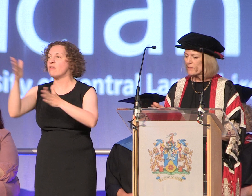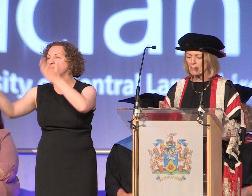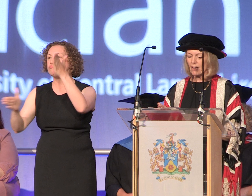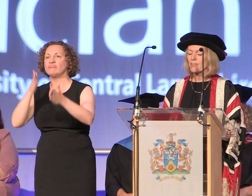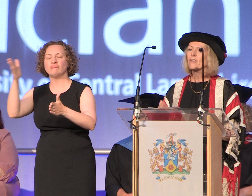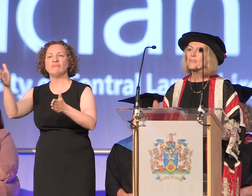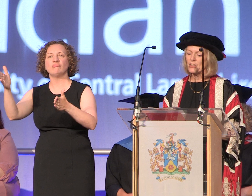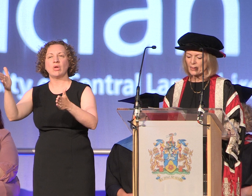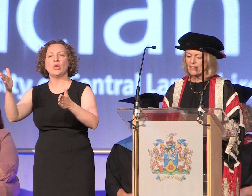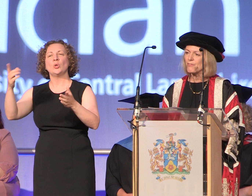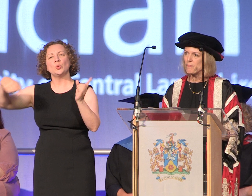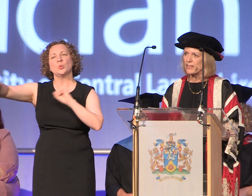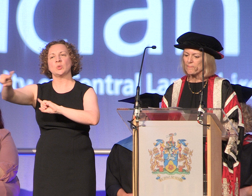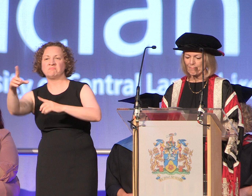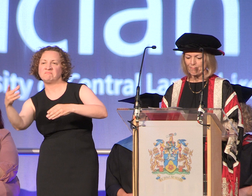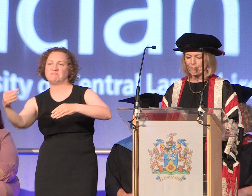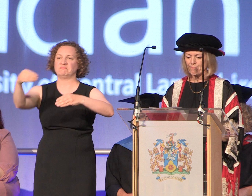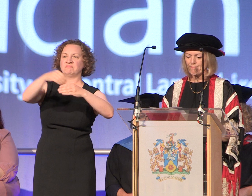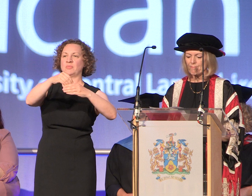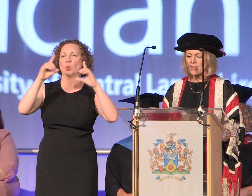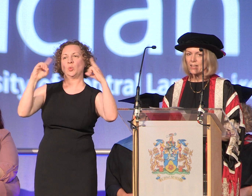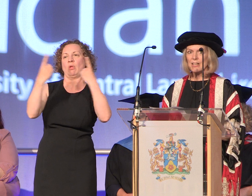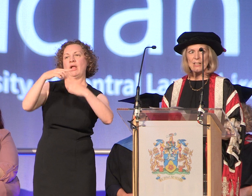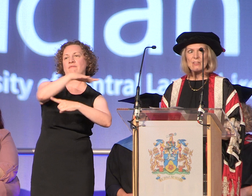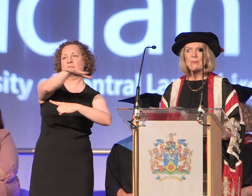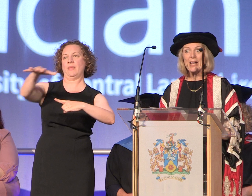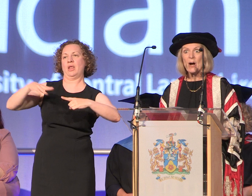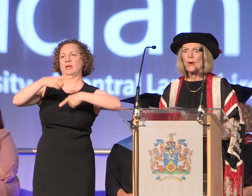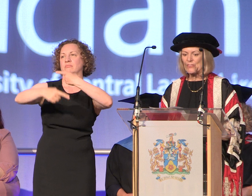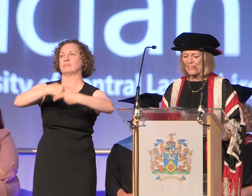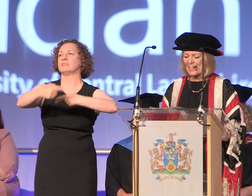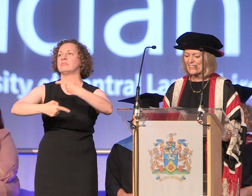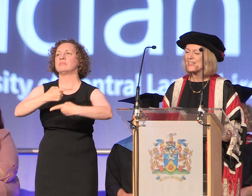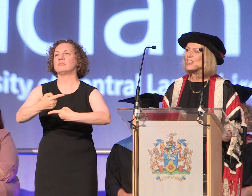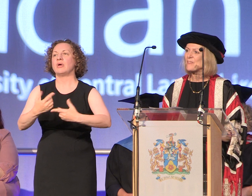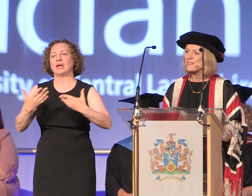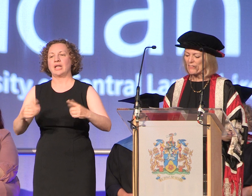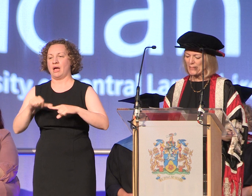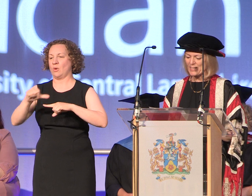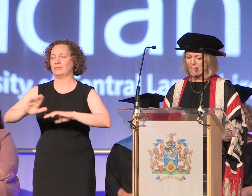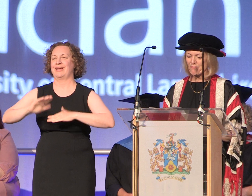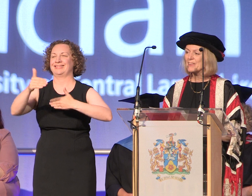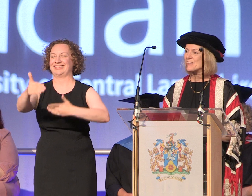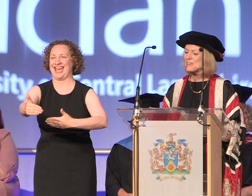part of the UCLan family. So now on to the next stage of the ceremony, this is